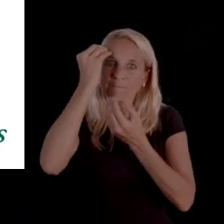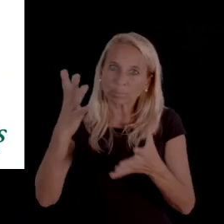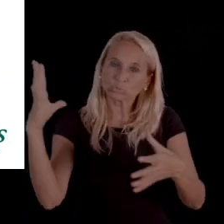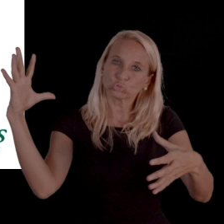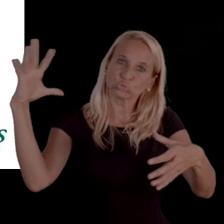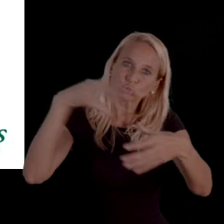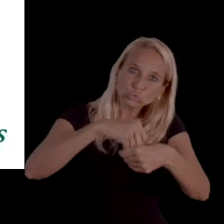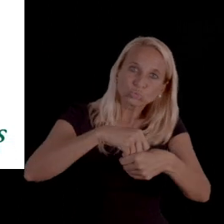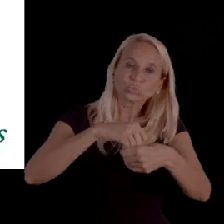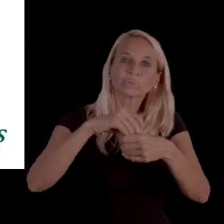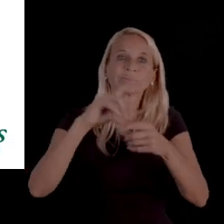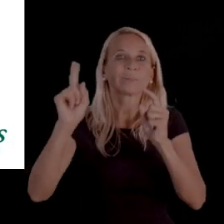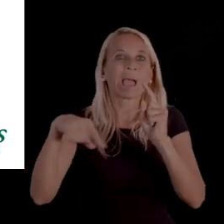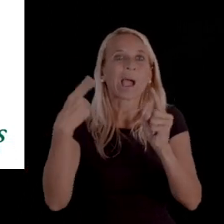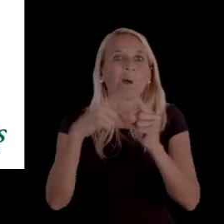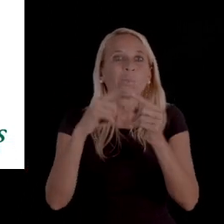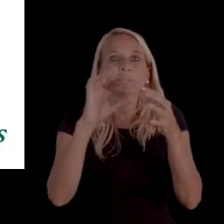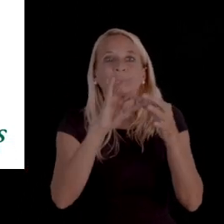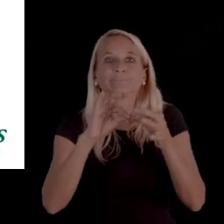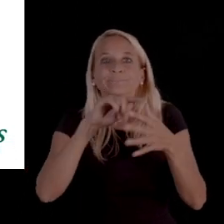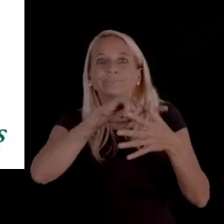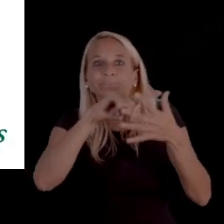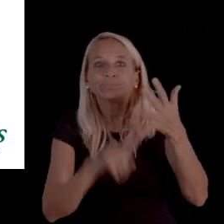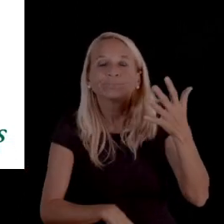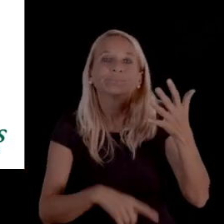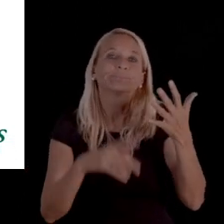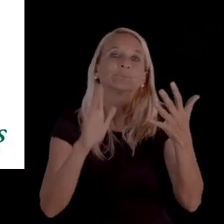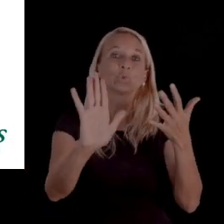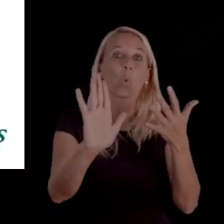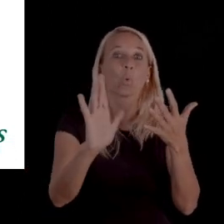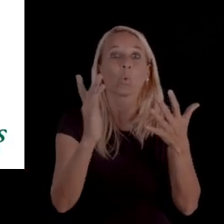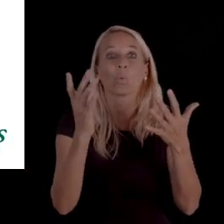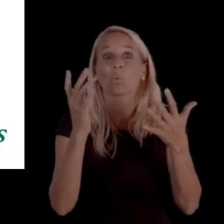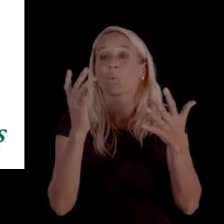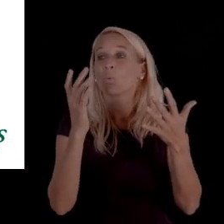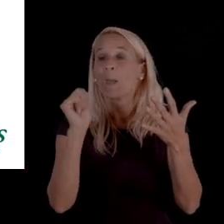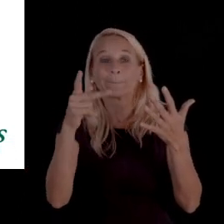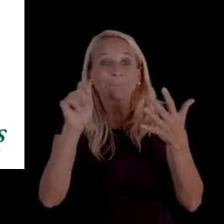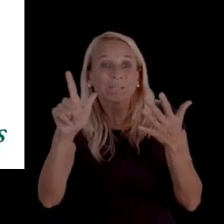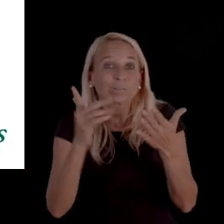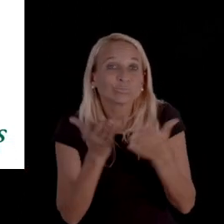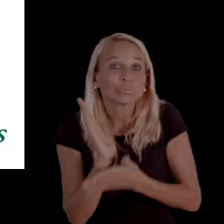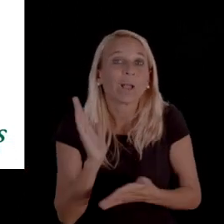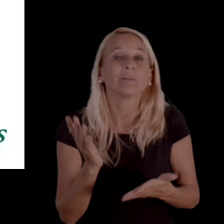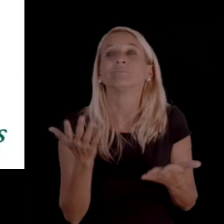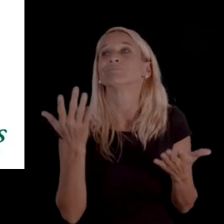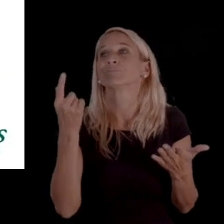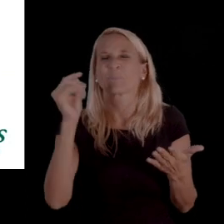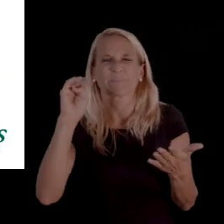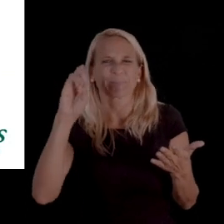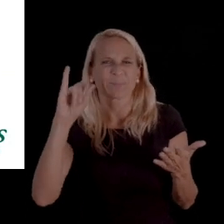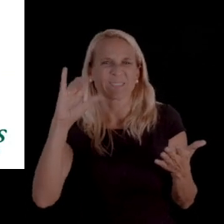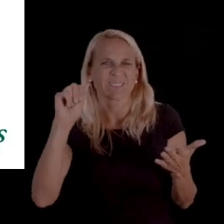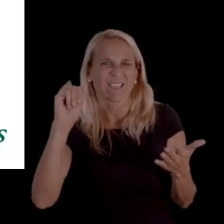because it does have to include information about appeal rights, what a Medicaid fair hearing is.